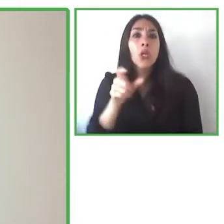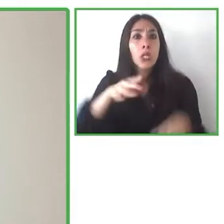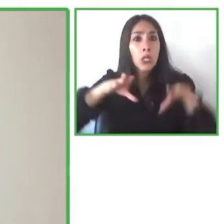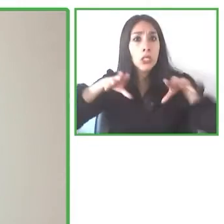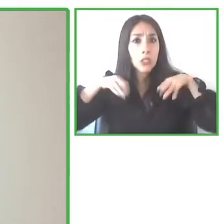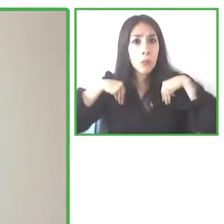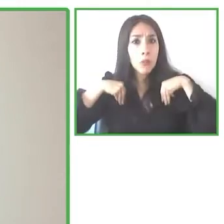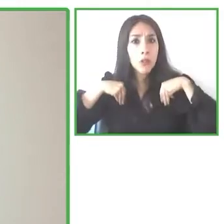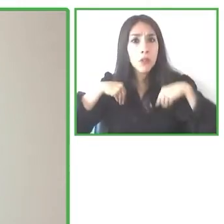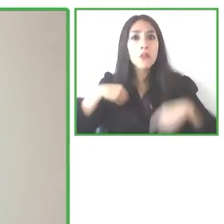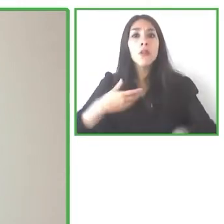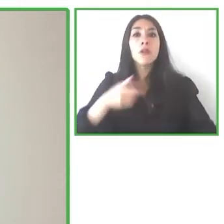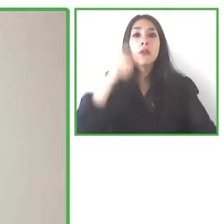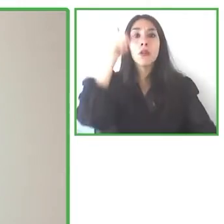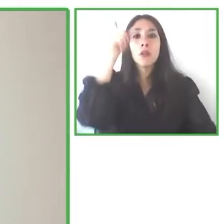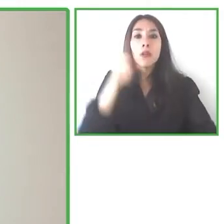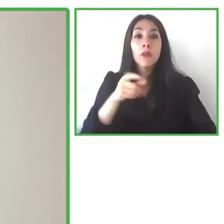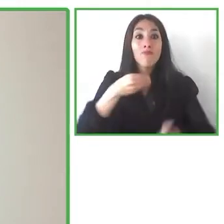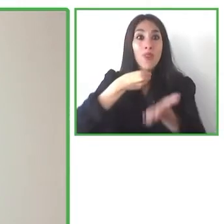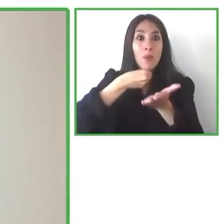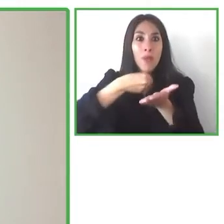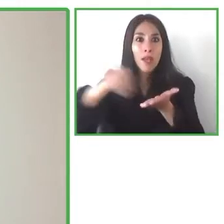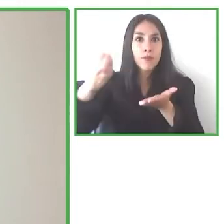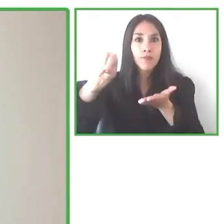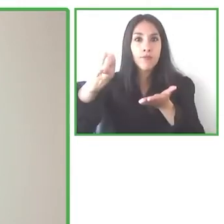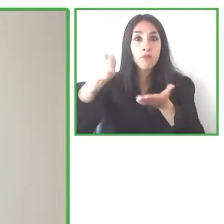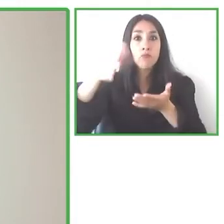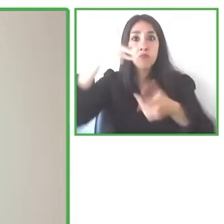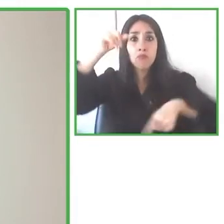very important to think about and it's one of those things that I